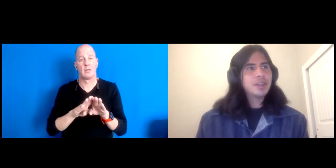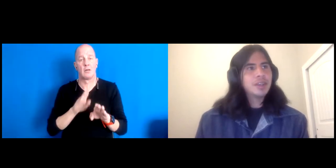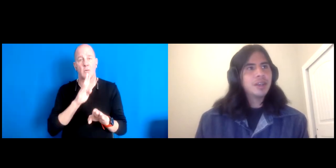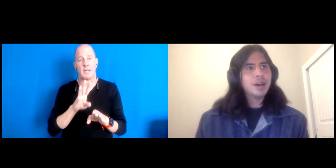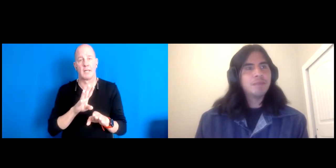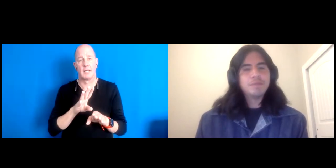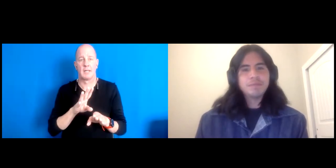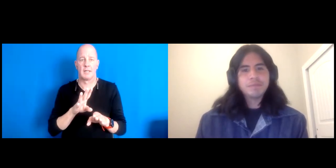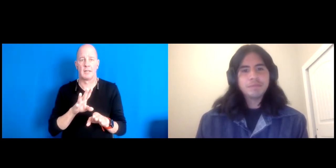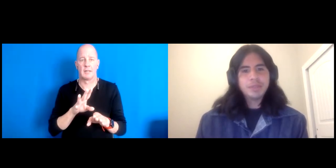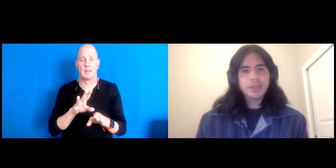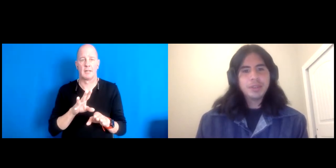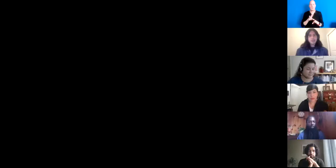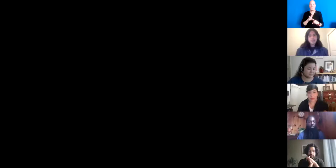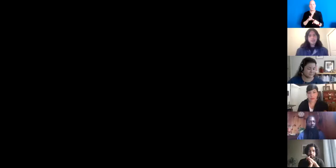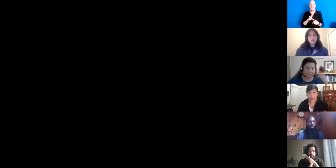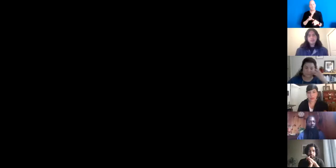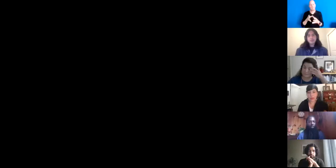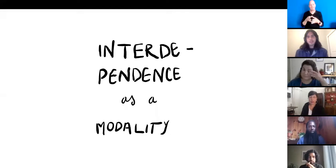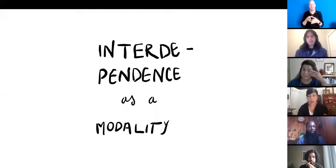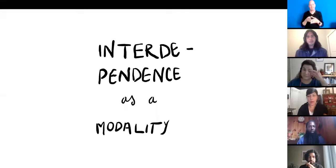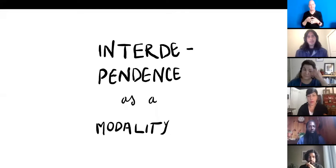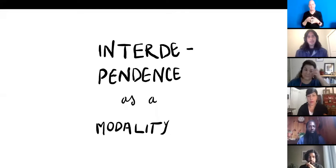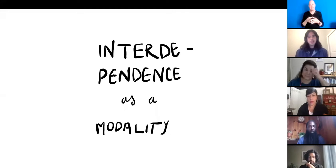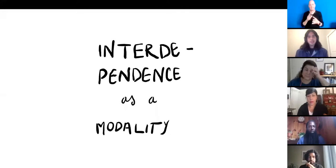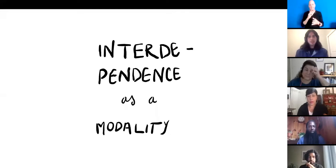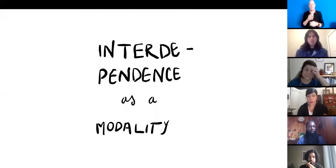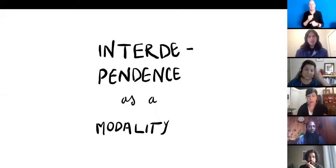16:20:30 You know the theme of interdependence.